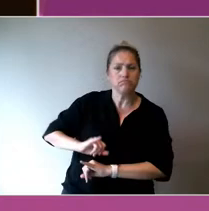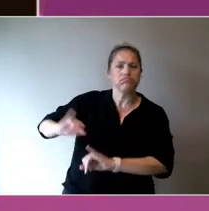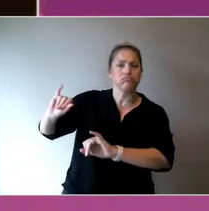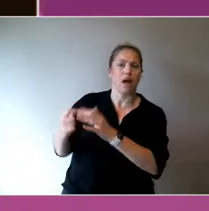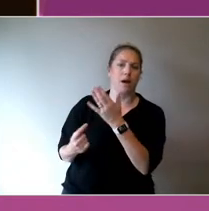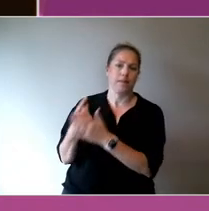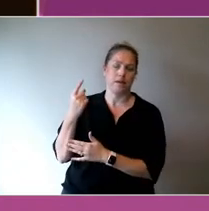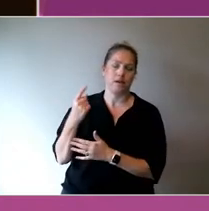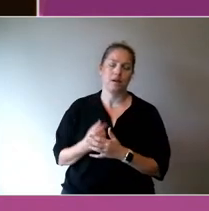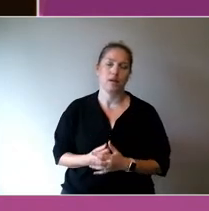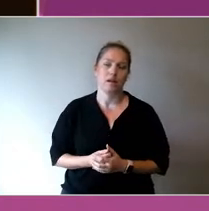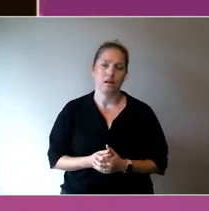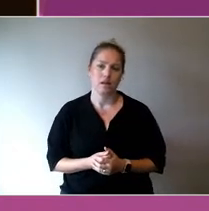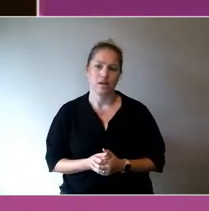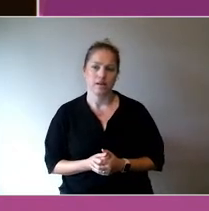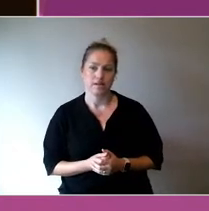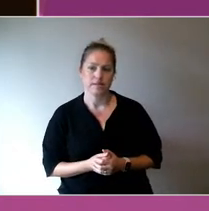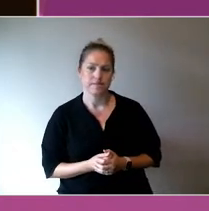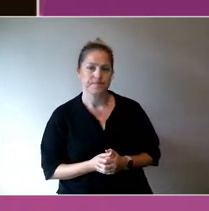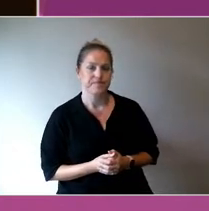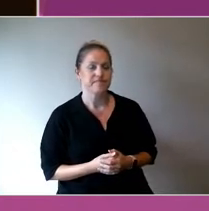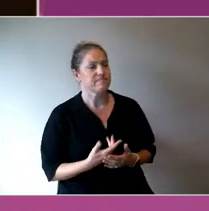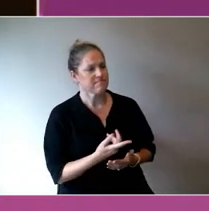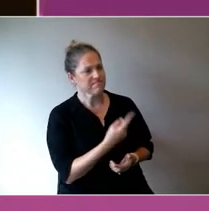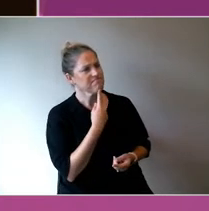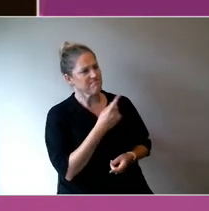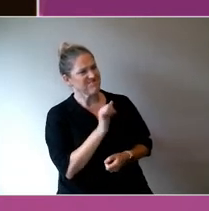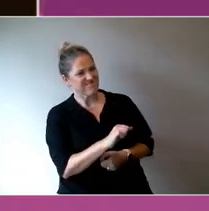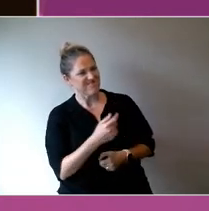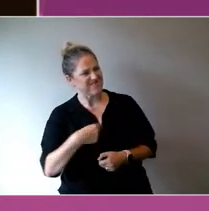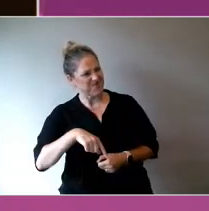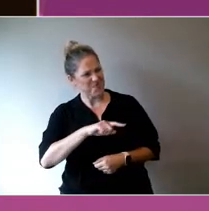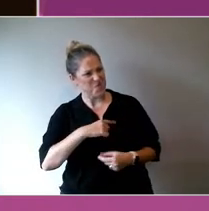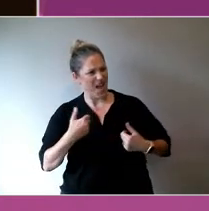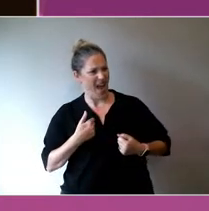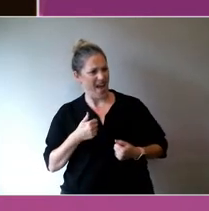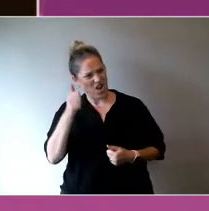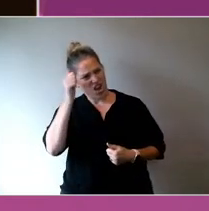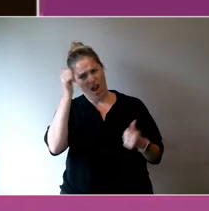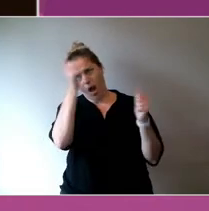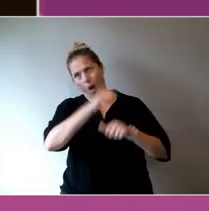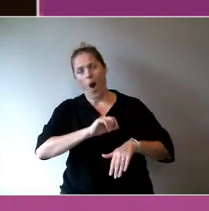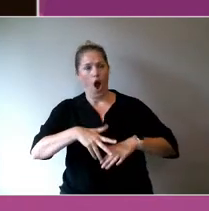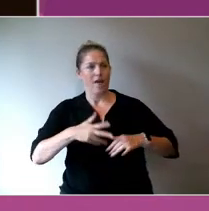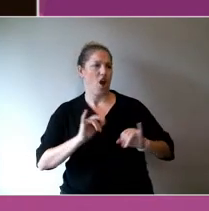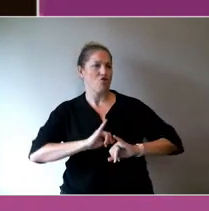Great at crisis, not so great at prevention. We've got someone in the audience who has got a question? Yes, hi.